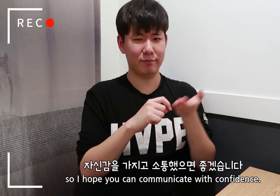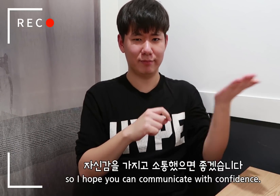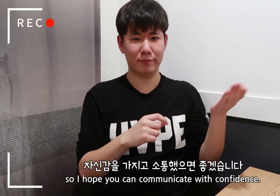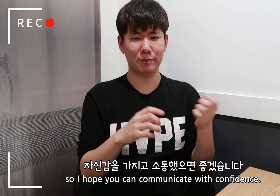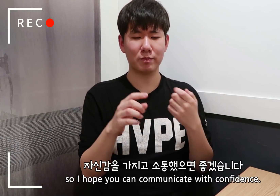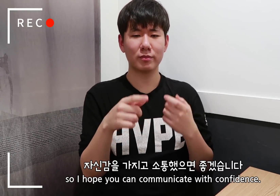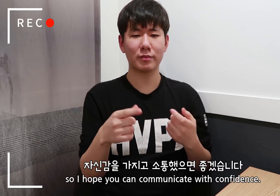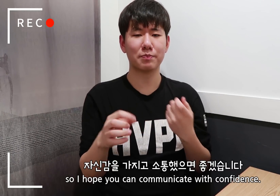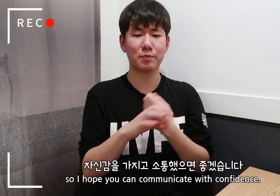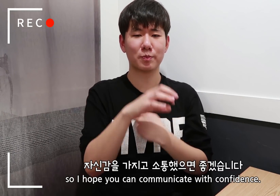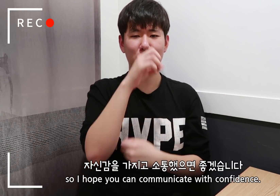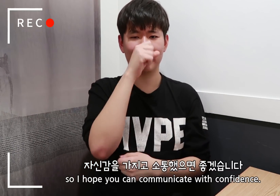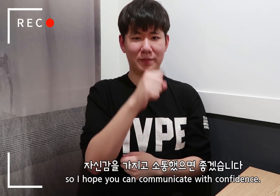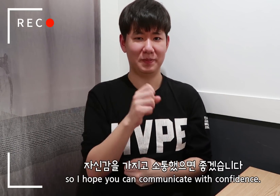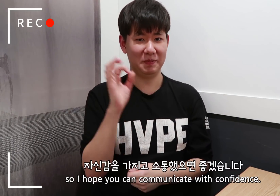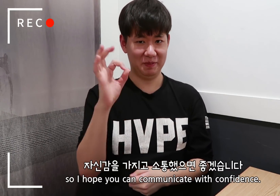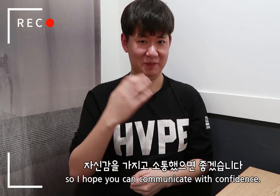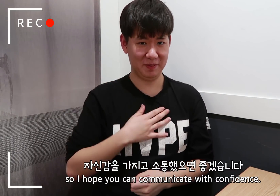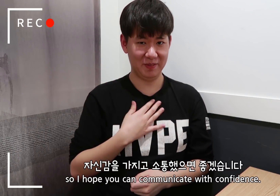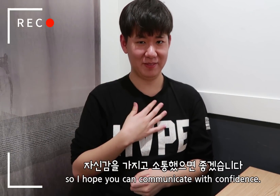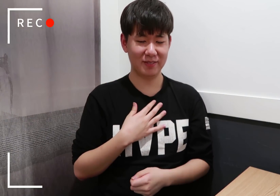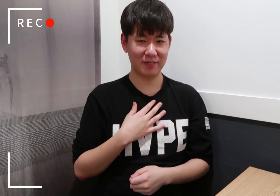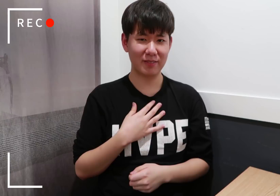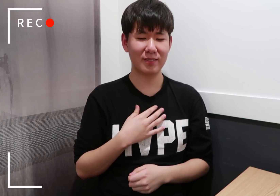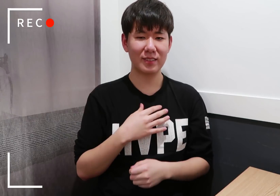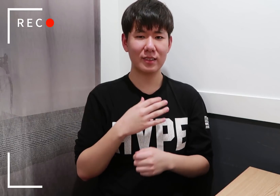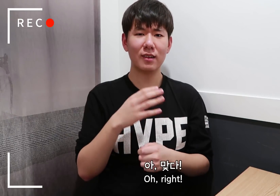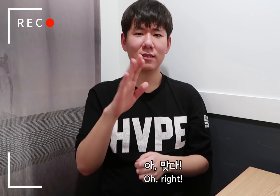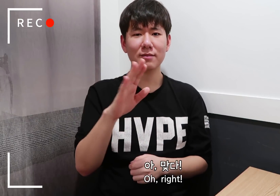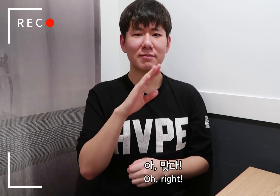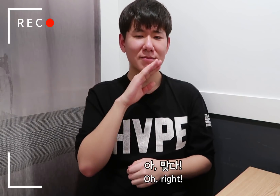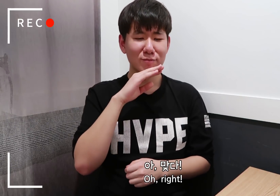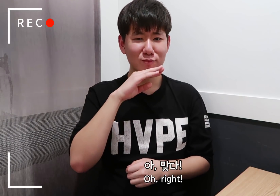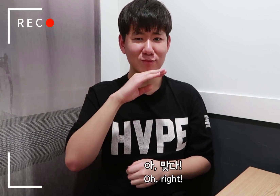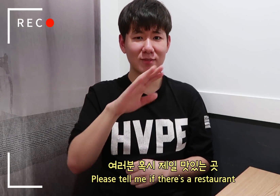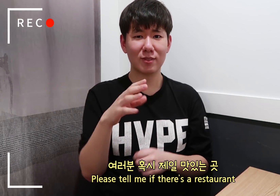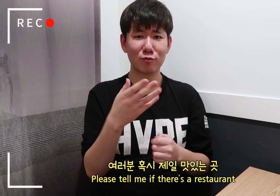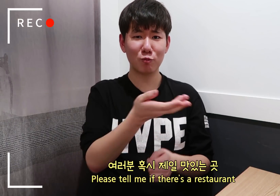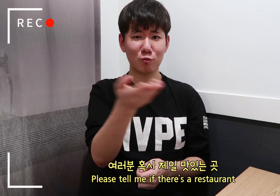so I hope you can communicate with confidence. Oh, right!